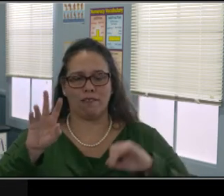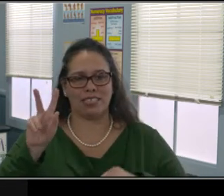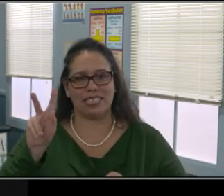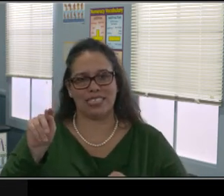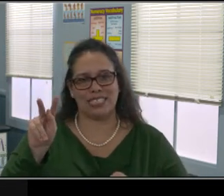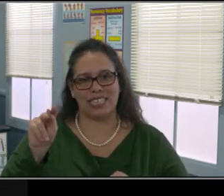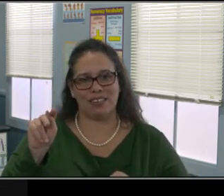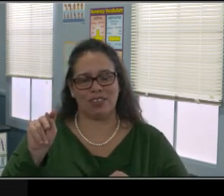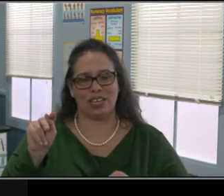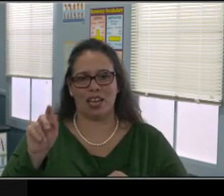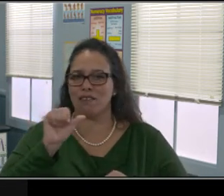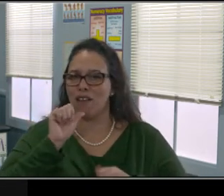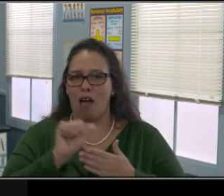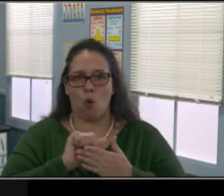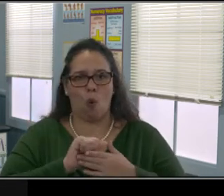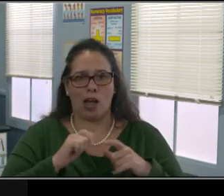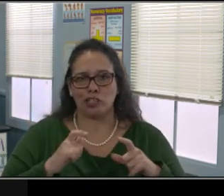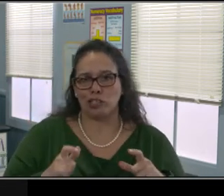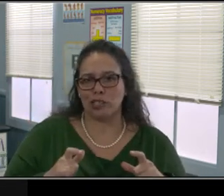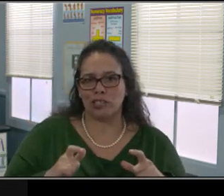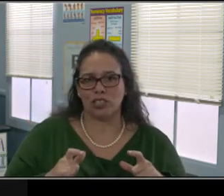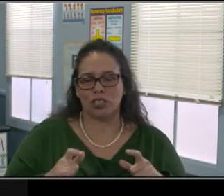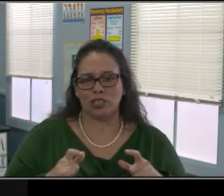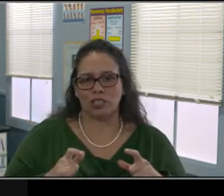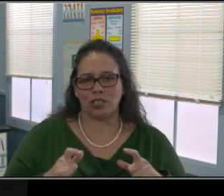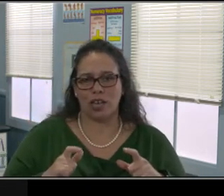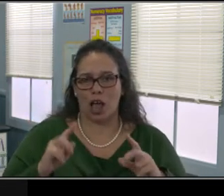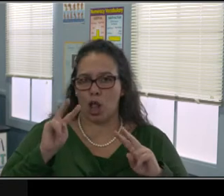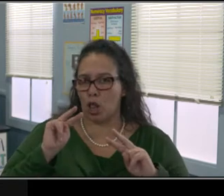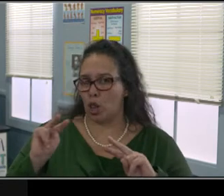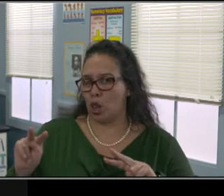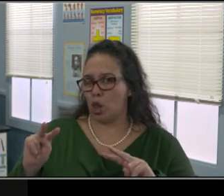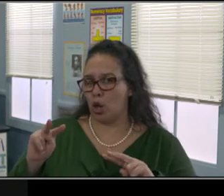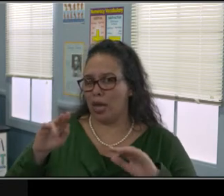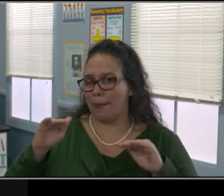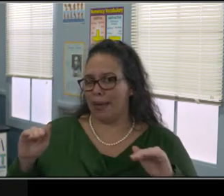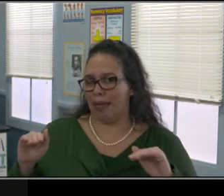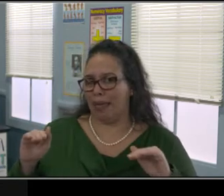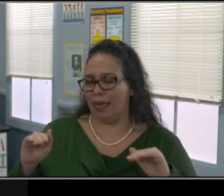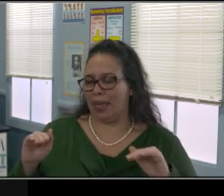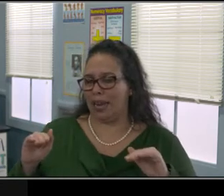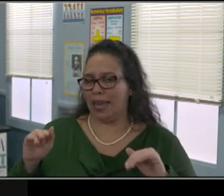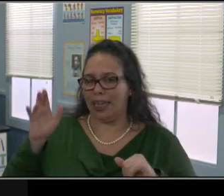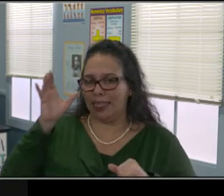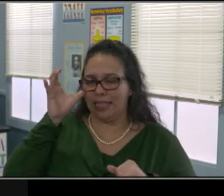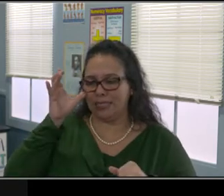take the headphones out of your ears and just listen. And then when you are listening, listen carefully.